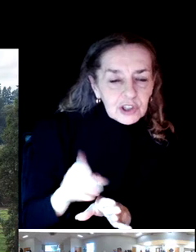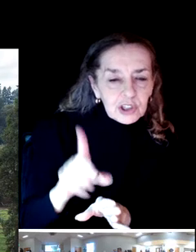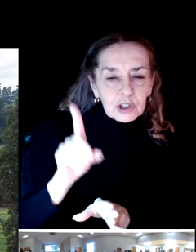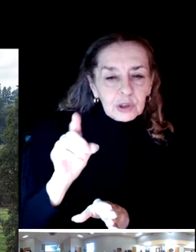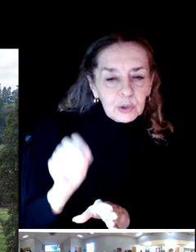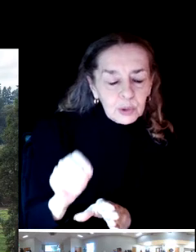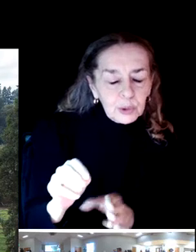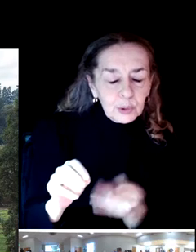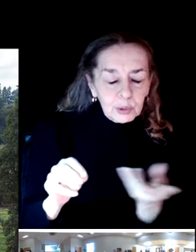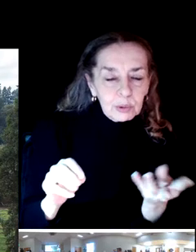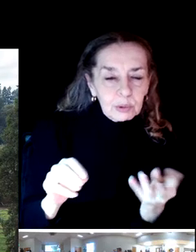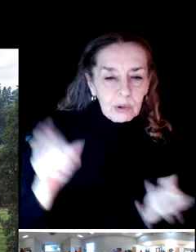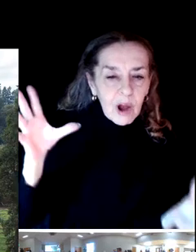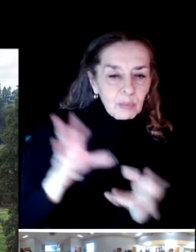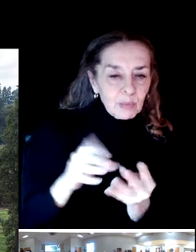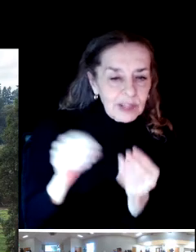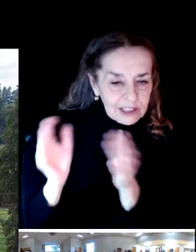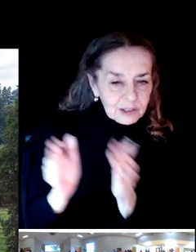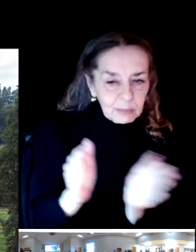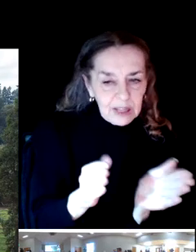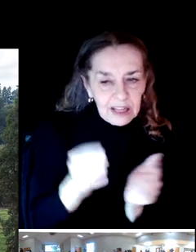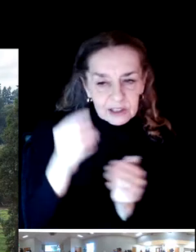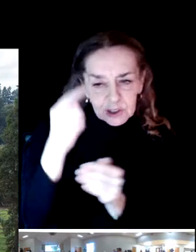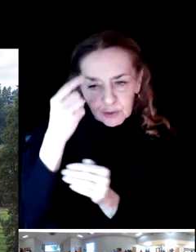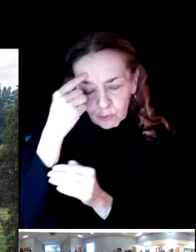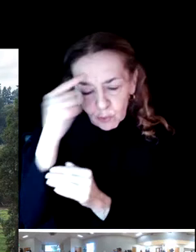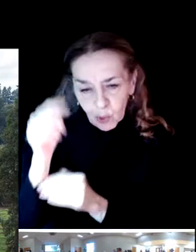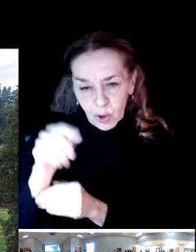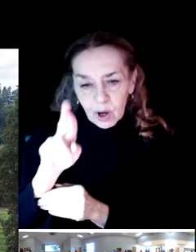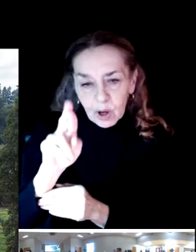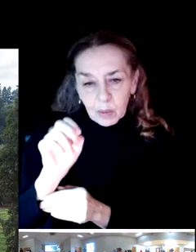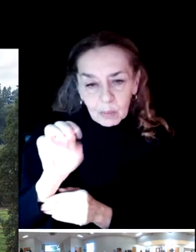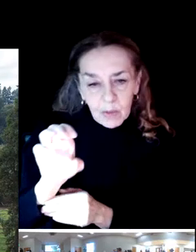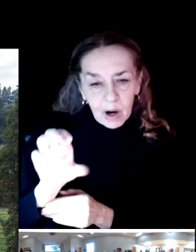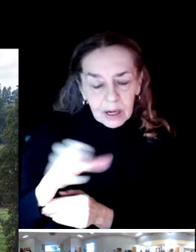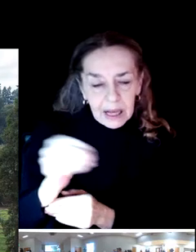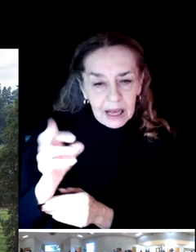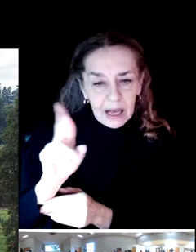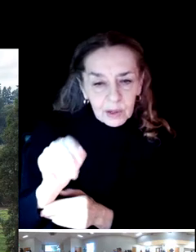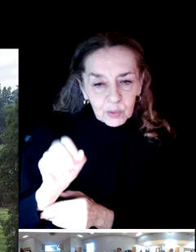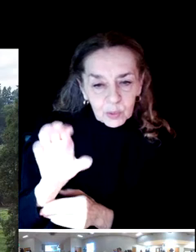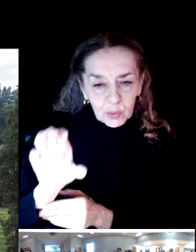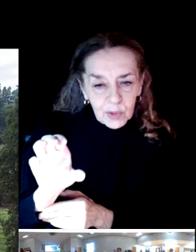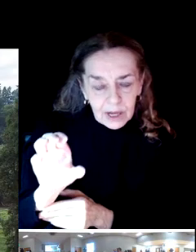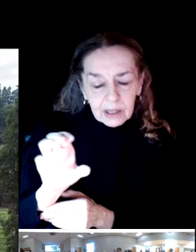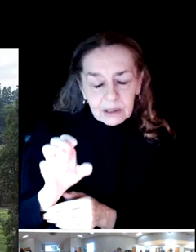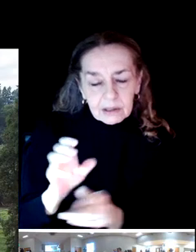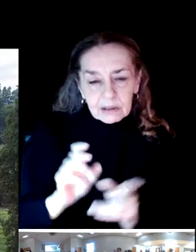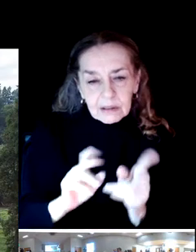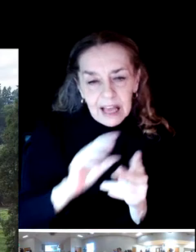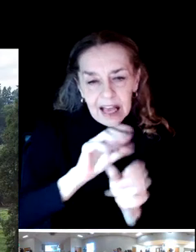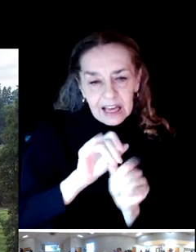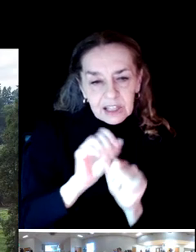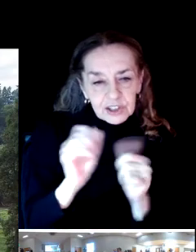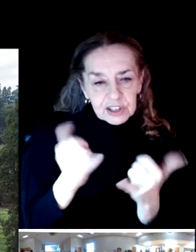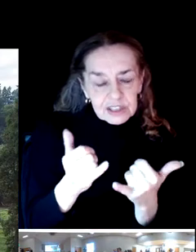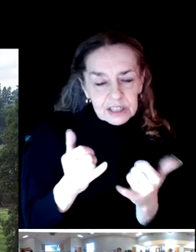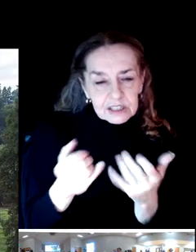agencies. And I'd like to ask James who's with BerryDunn as well, to introduce himself. Absolutely.